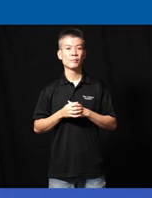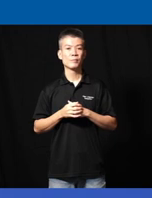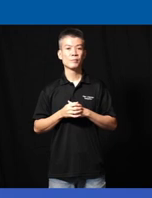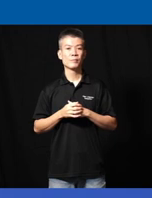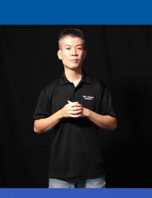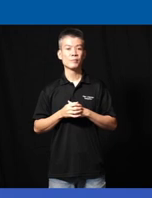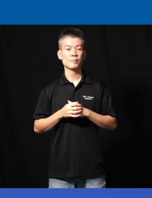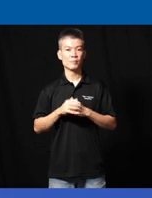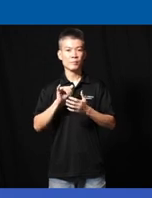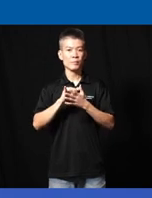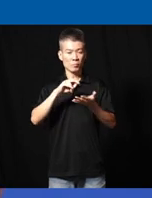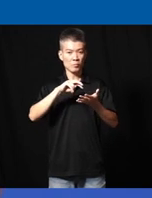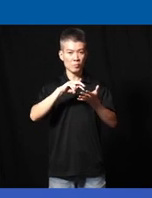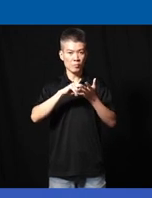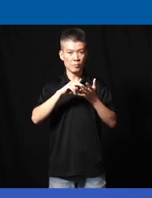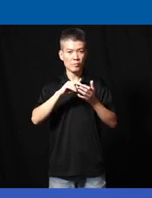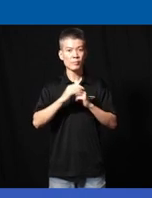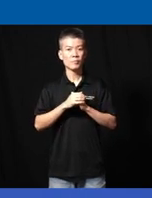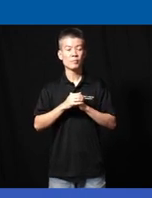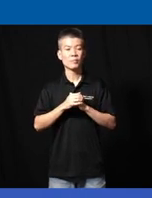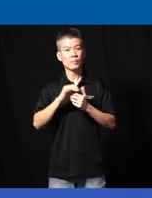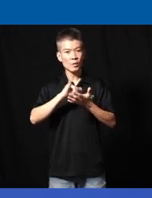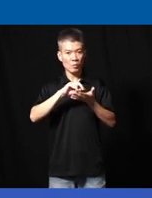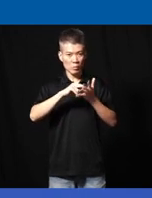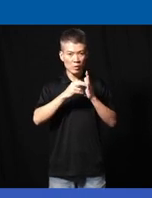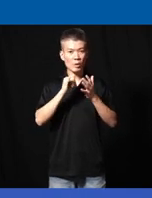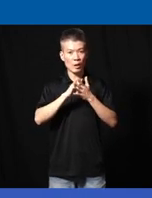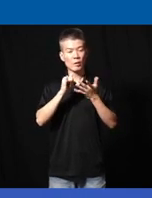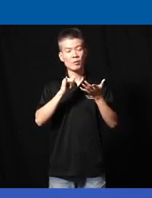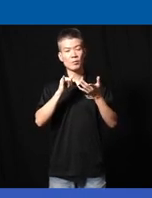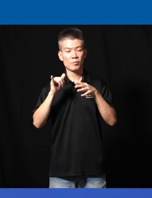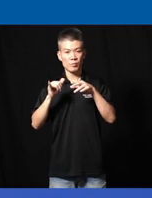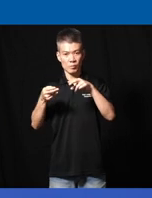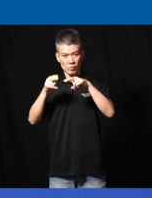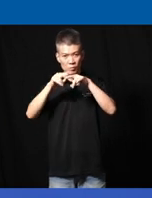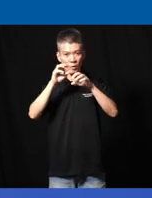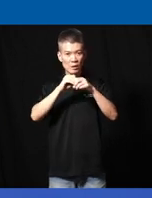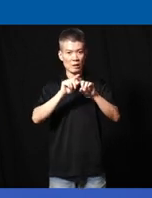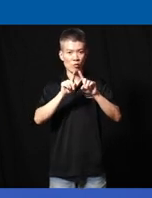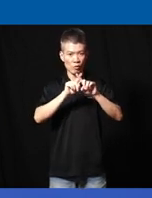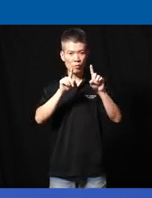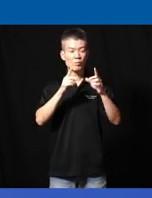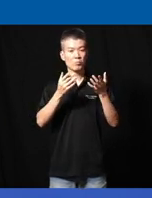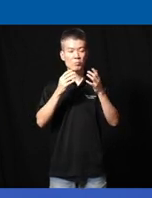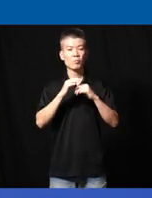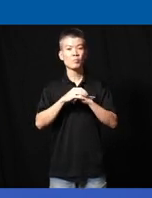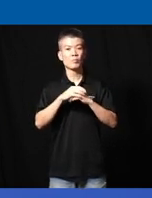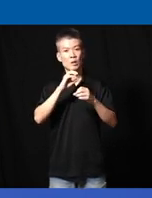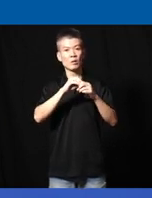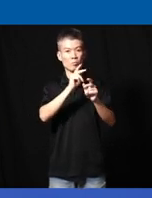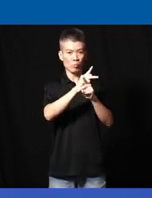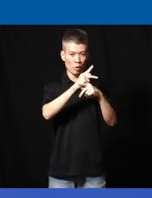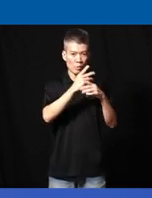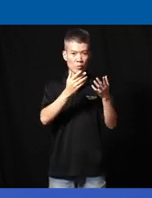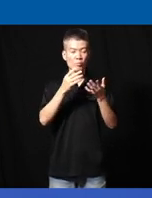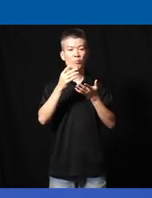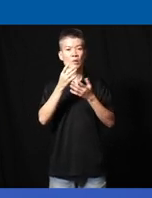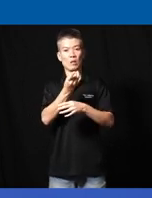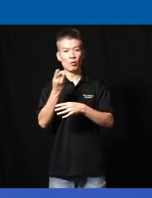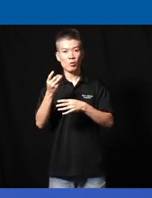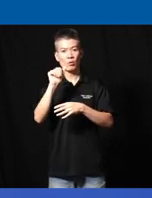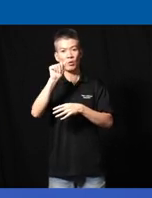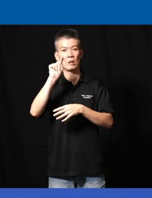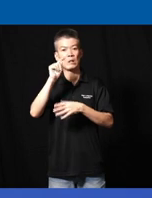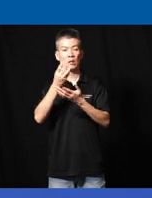that means that this culminates in different uh either uh products devices at devices different